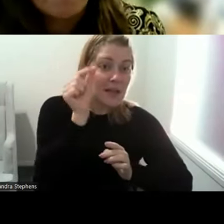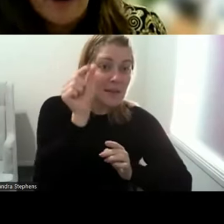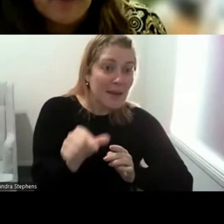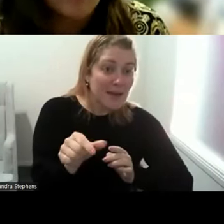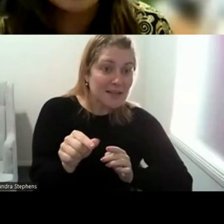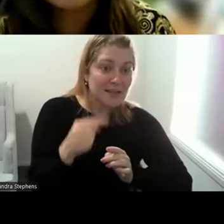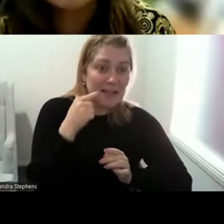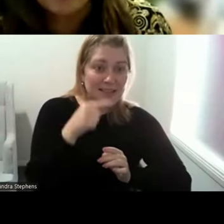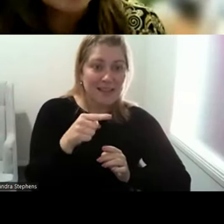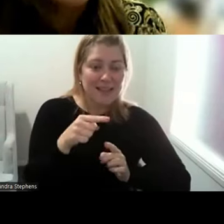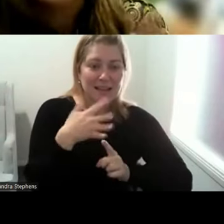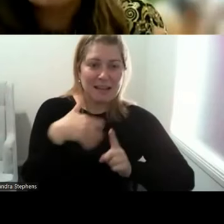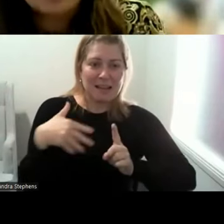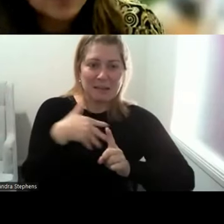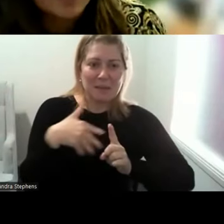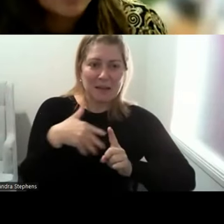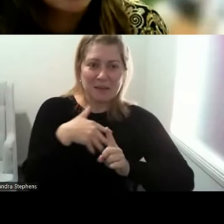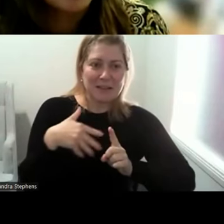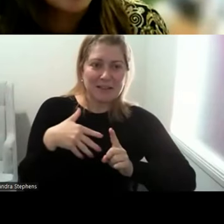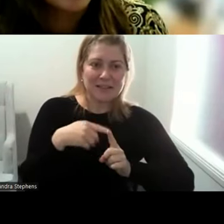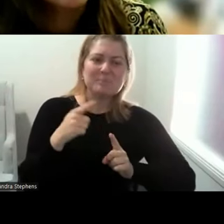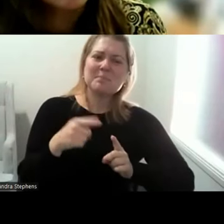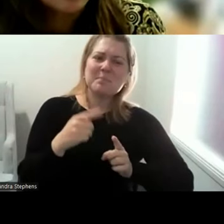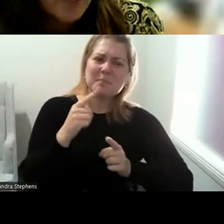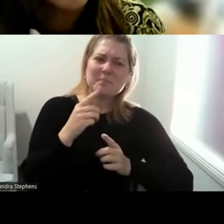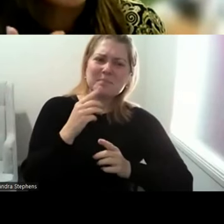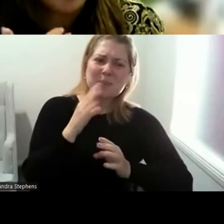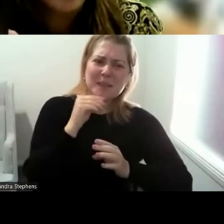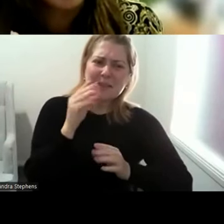Indian background doesn't speak, speaks English, but it's health education background doesn't speak speaks English but it's health education is quite speaks English but it's health education